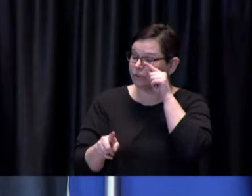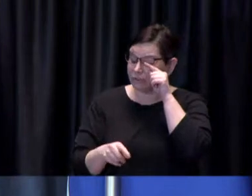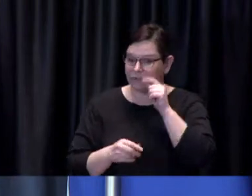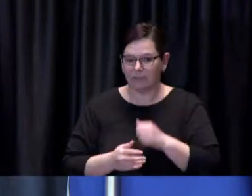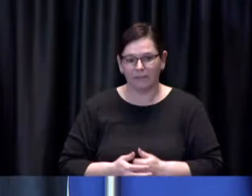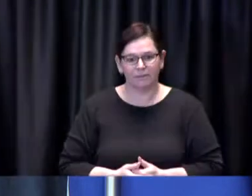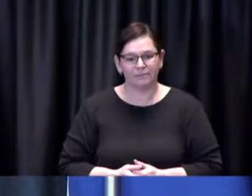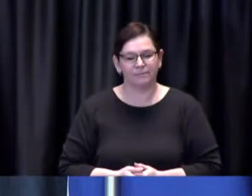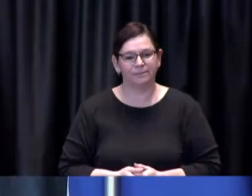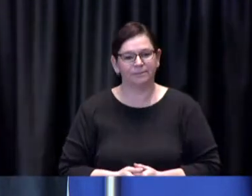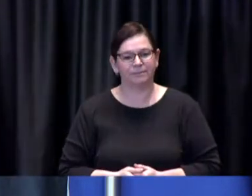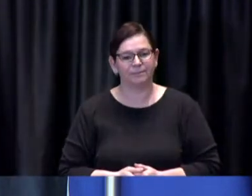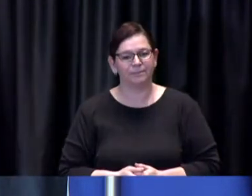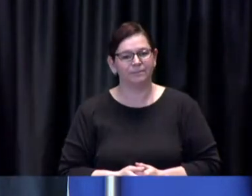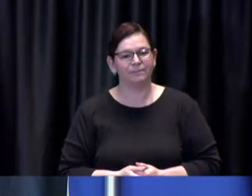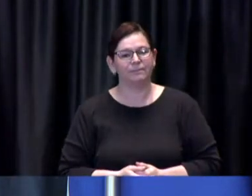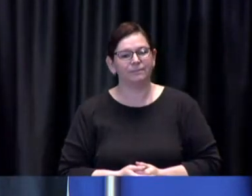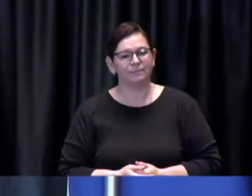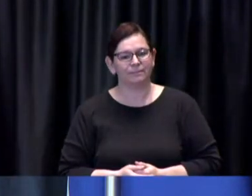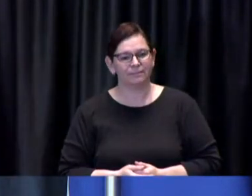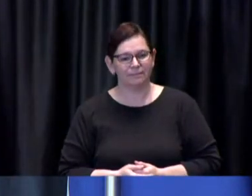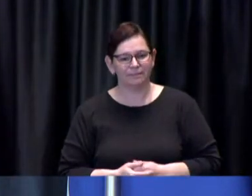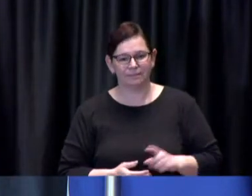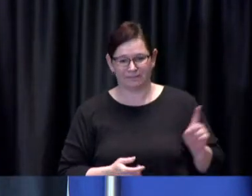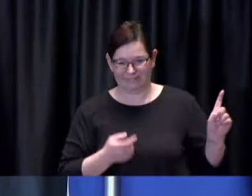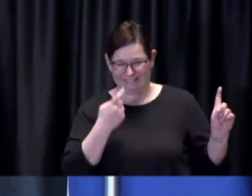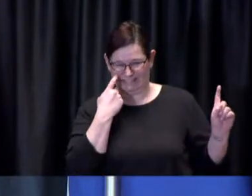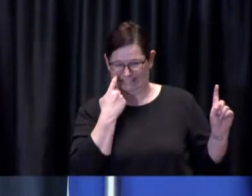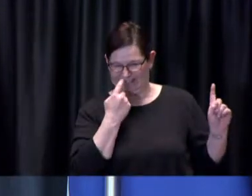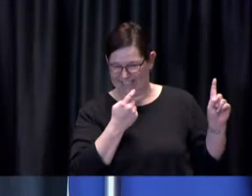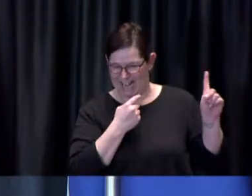Dave: Hi just following on that I'm wondering I think this is for Dr. de Villa but anybody else wants to